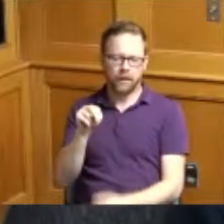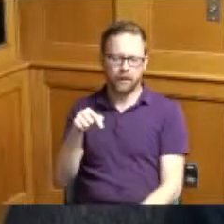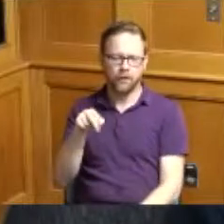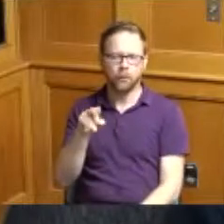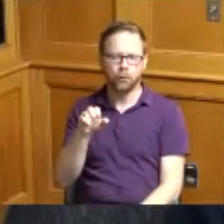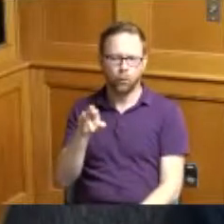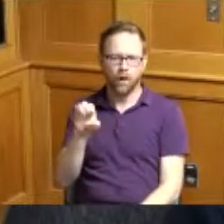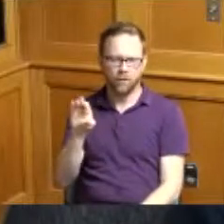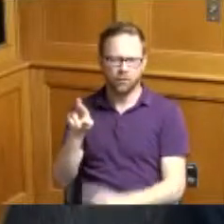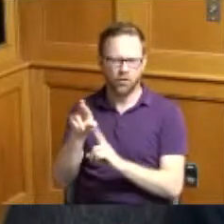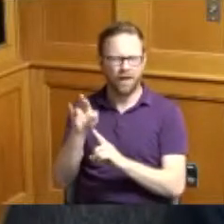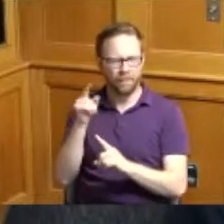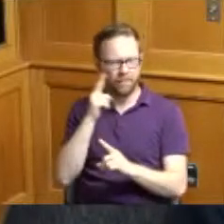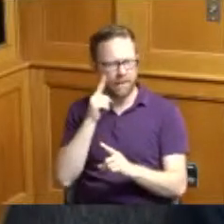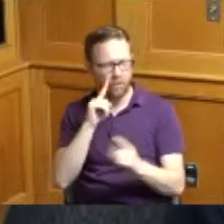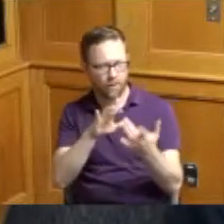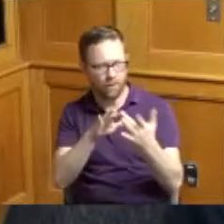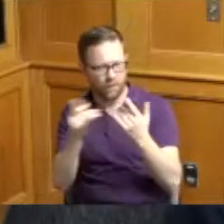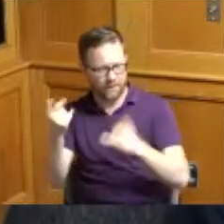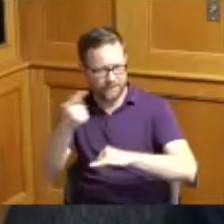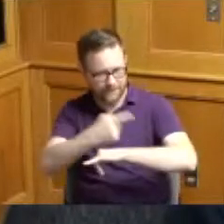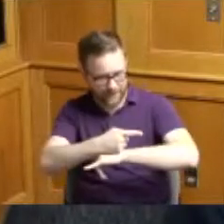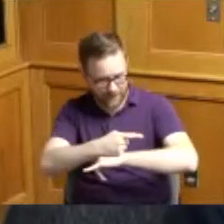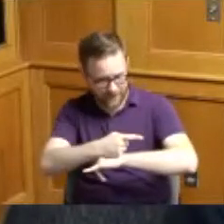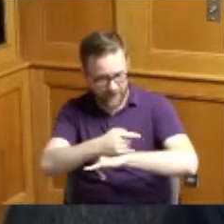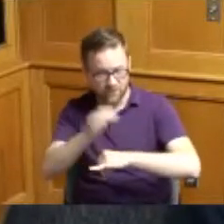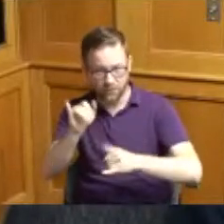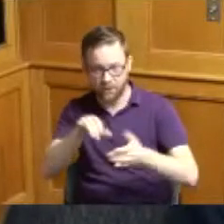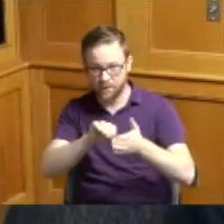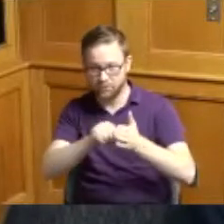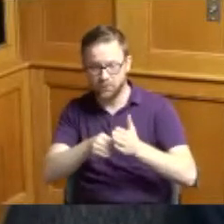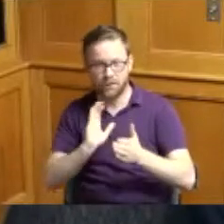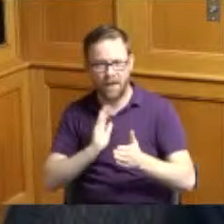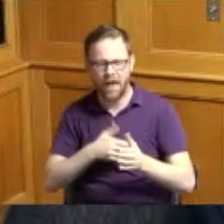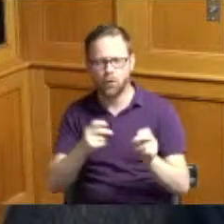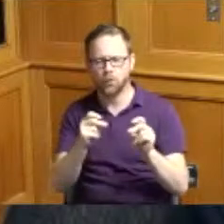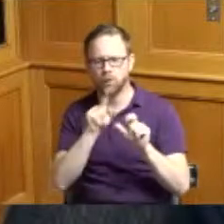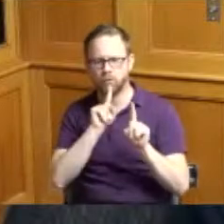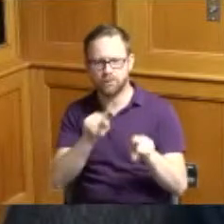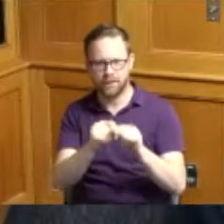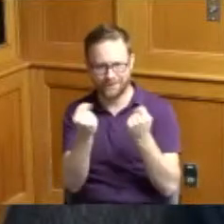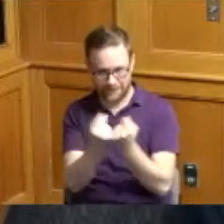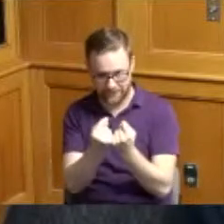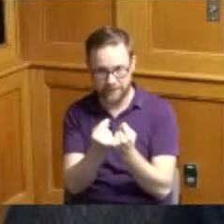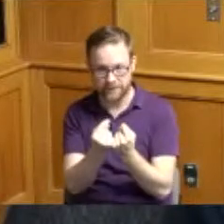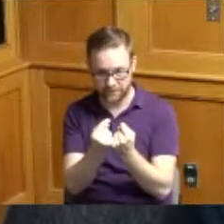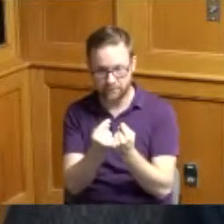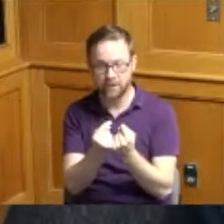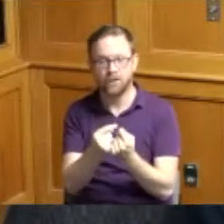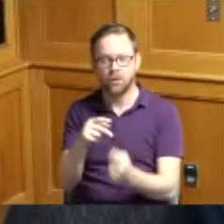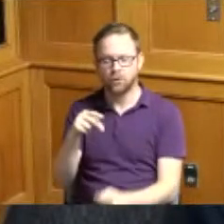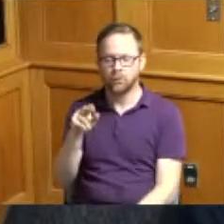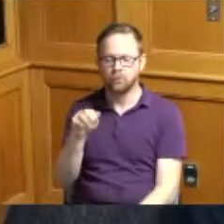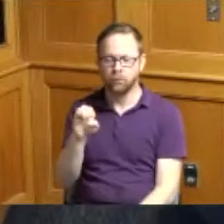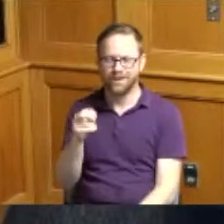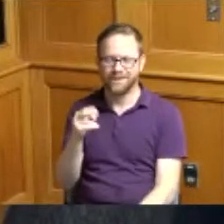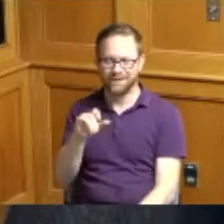the online version today it highlights our quick response team and the price Hill project that we